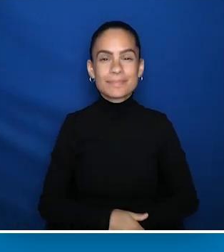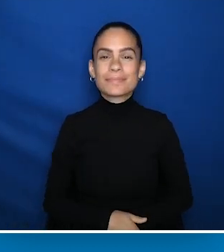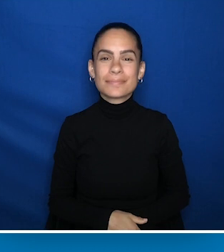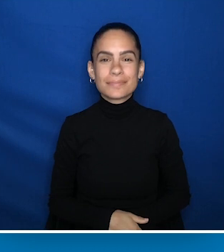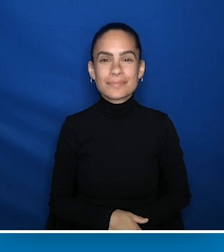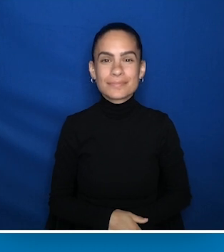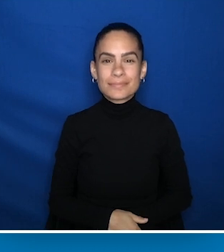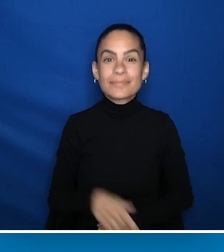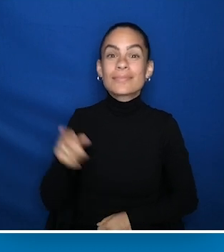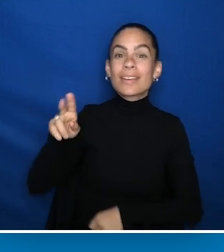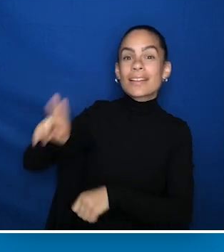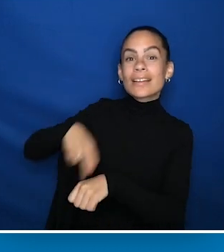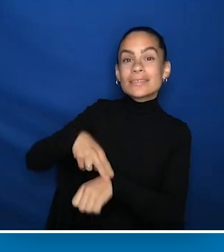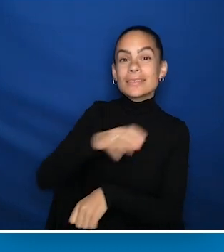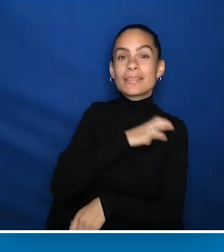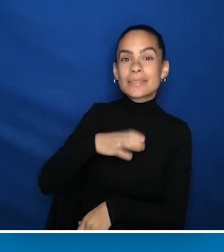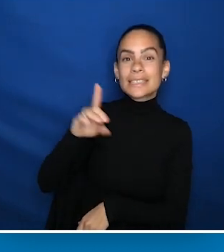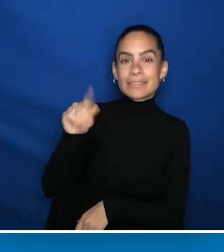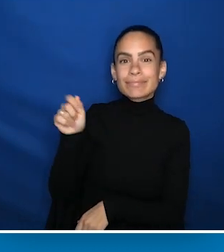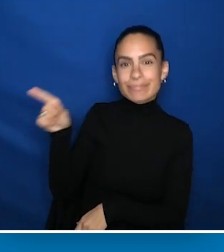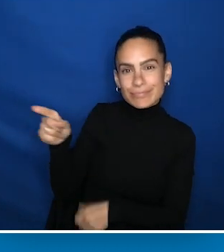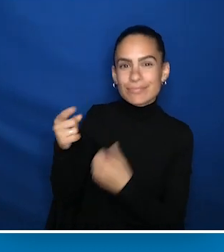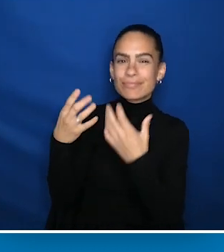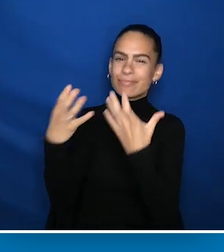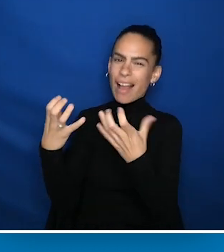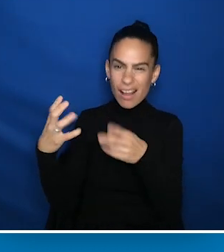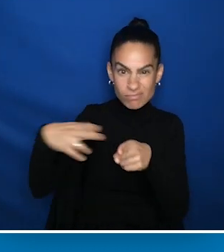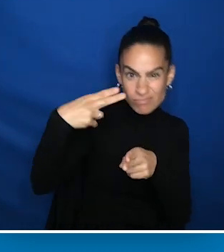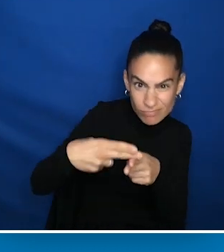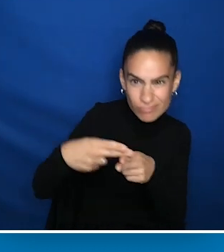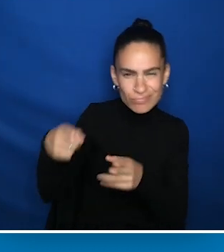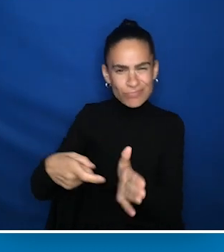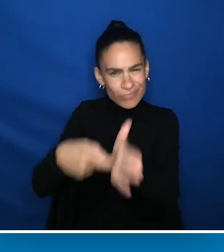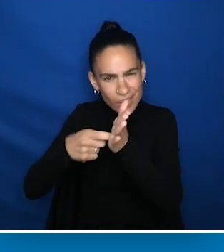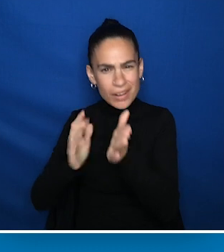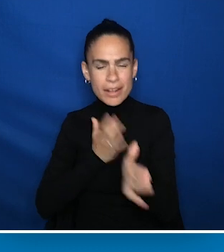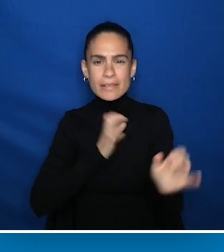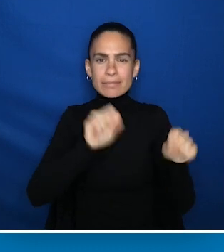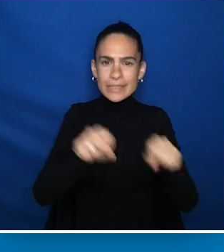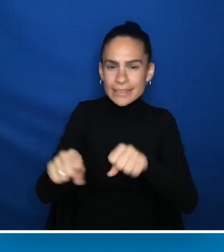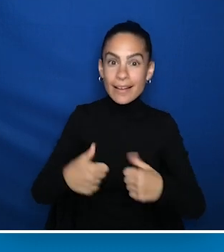We are fond of saying at the National Council on Disability that it is the predicate to our ability to live, our ability